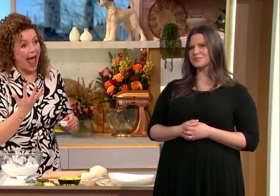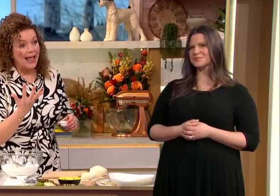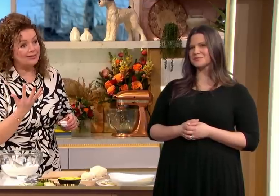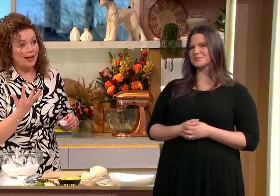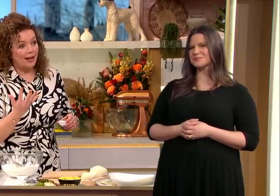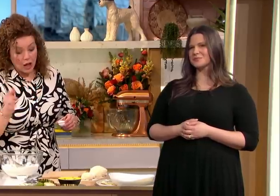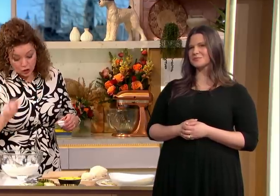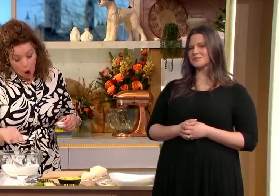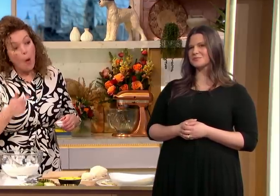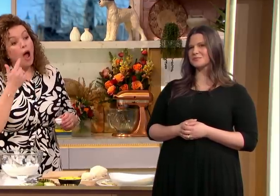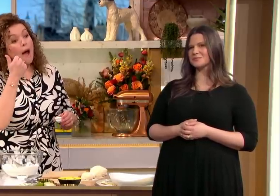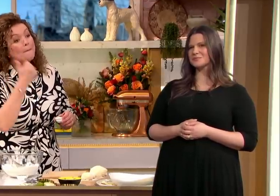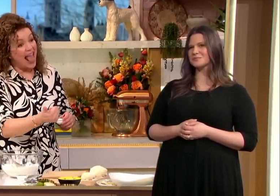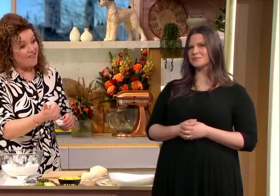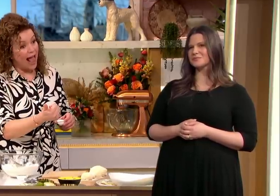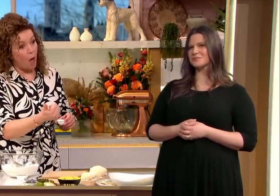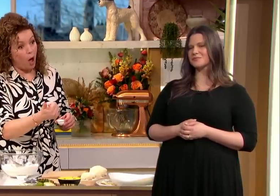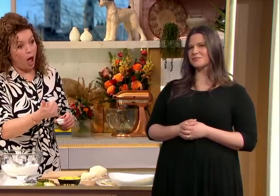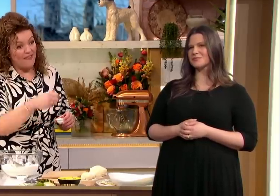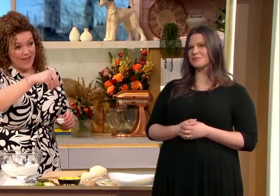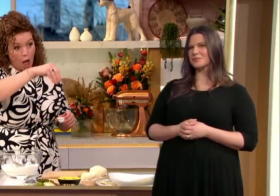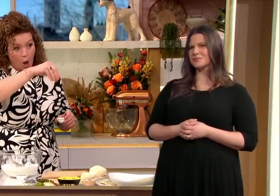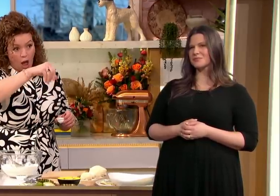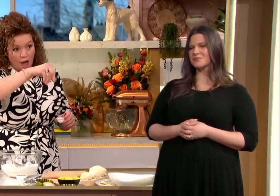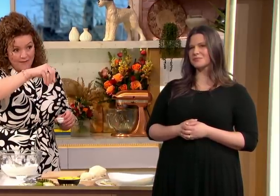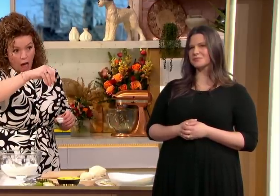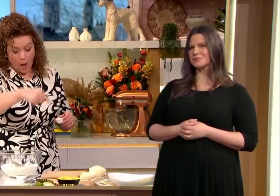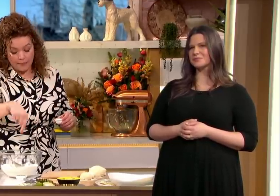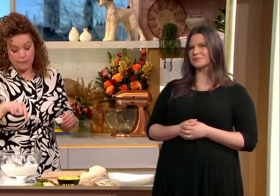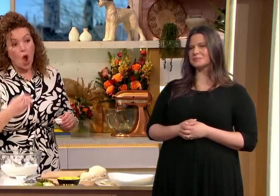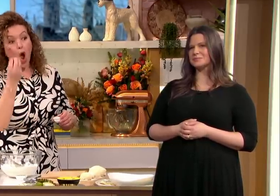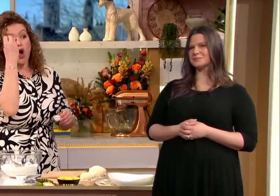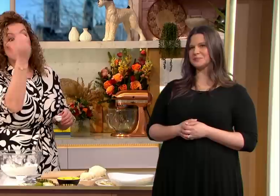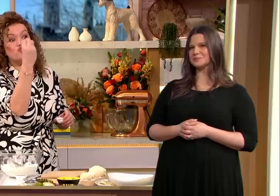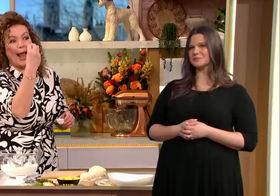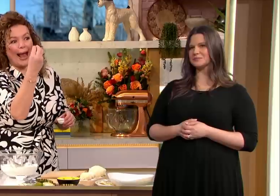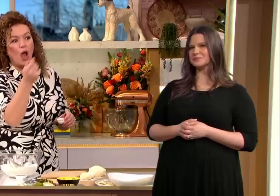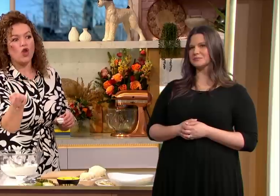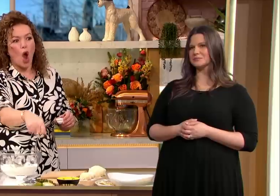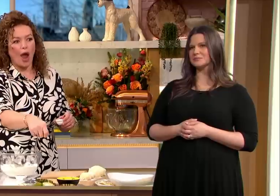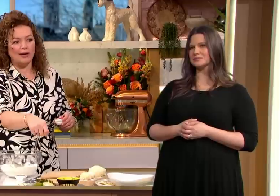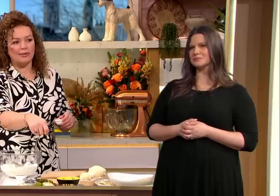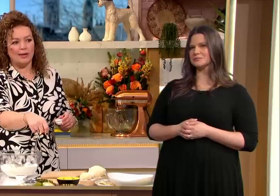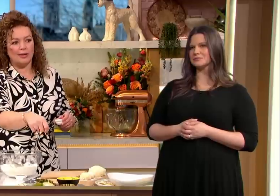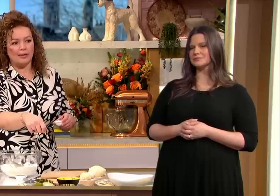so honestly and if you don't and you just pop them all in the bowl so it's plain flour Greek yogurt